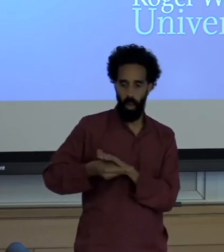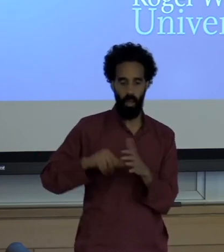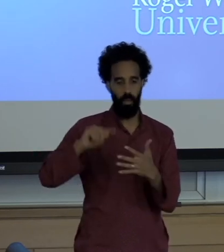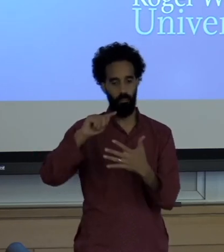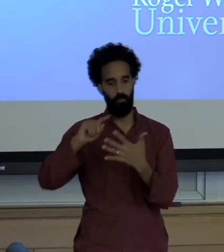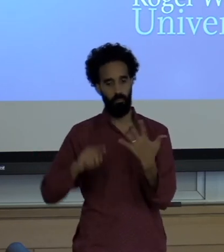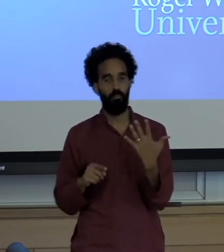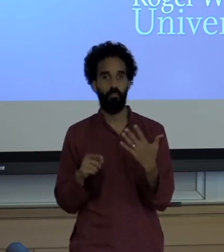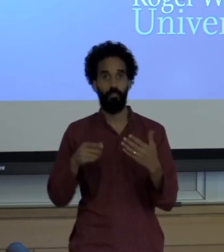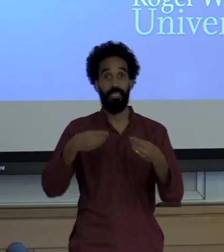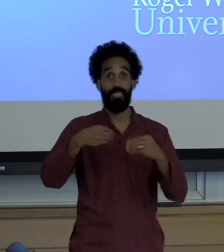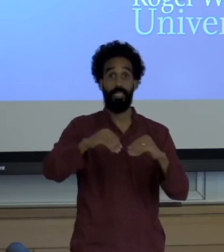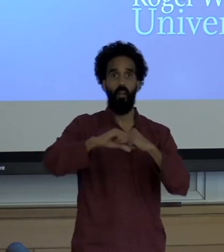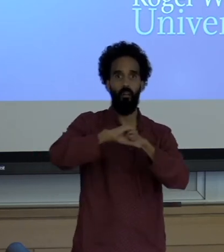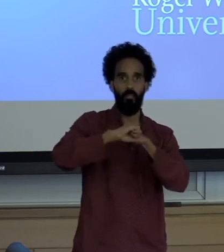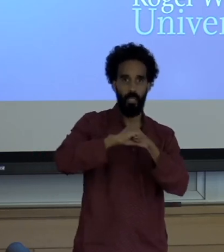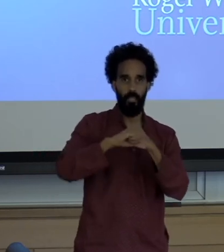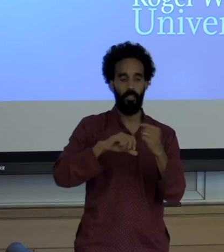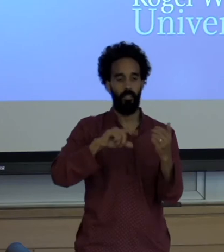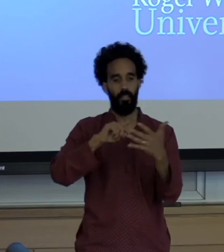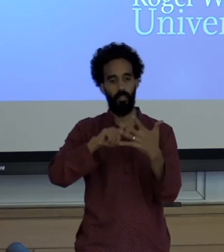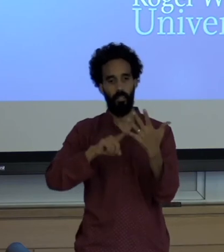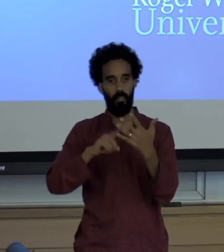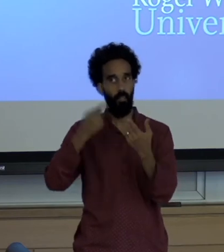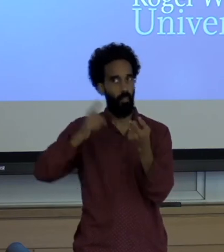And as I explained there's a tendency to have